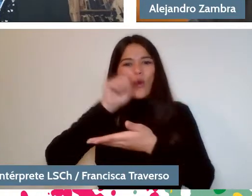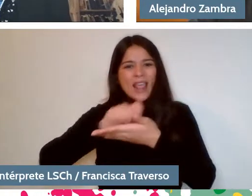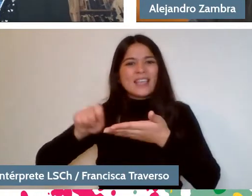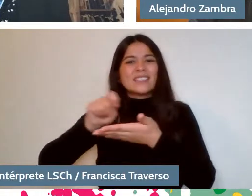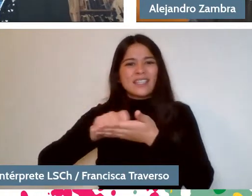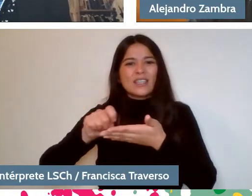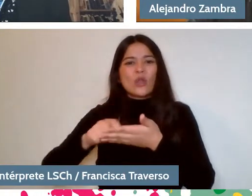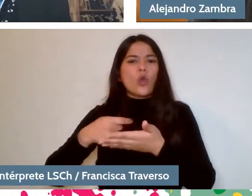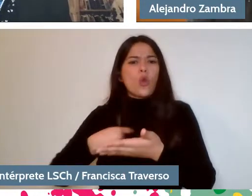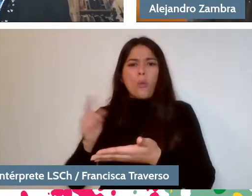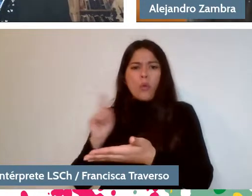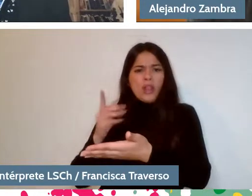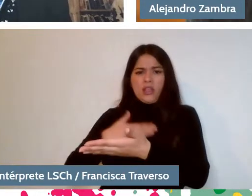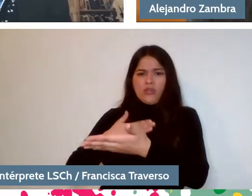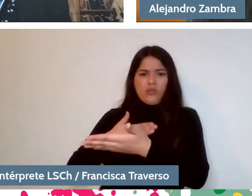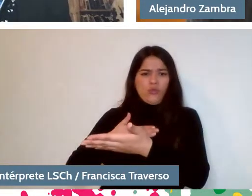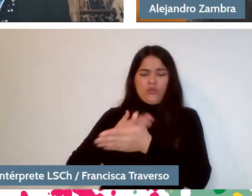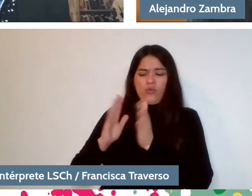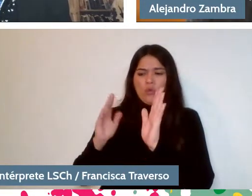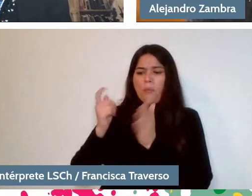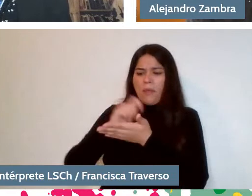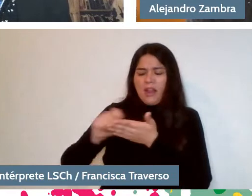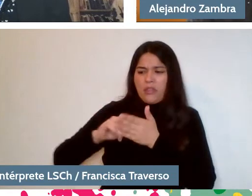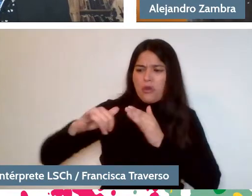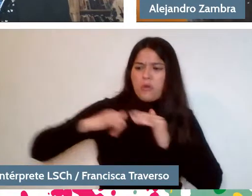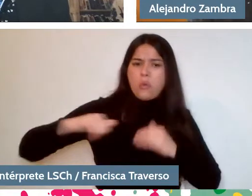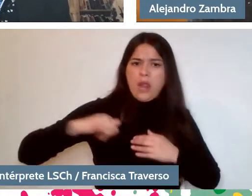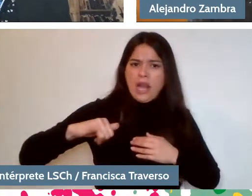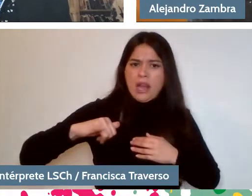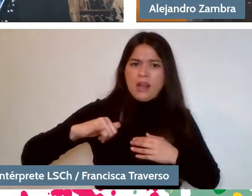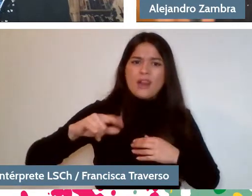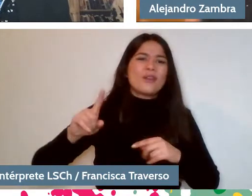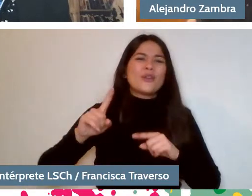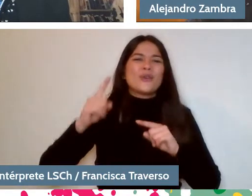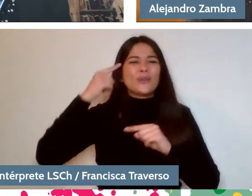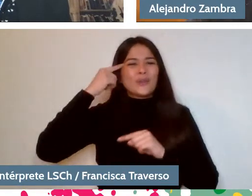but because I felt that there was, in that exercise, paper and pencil,